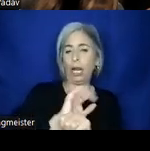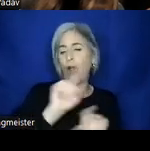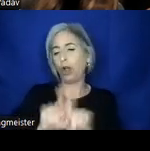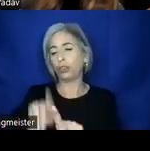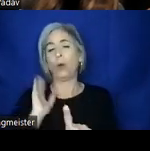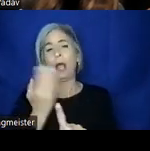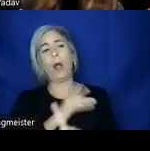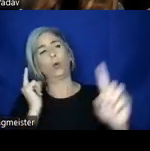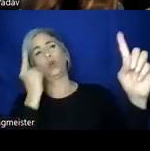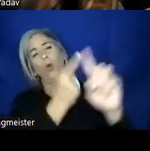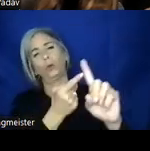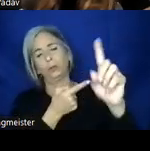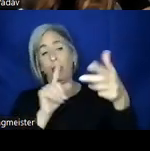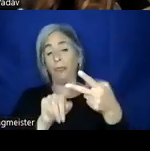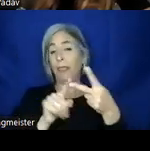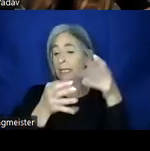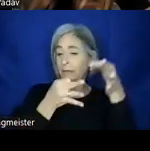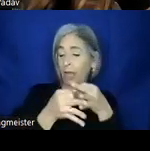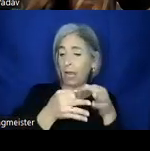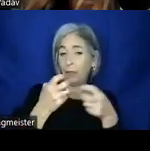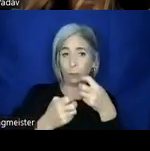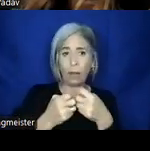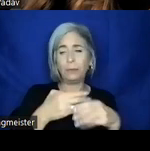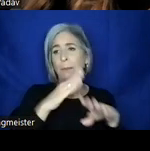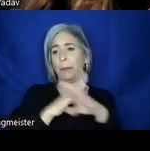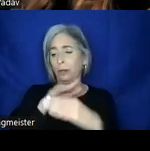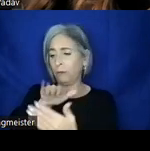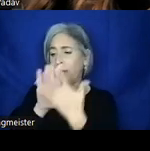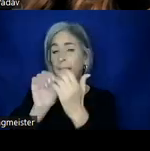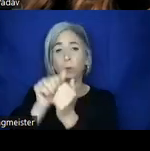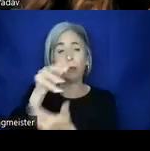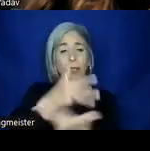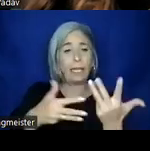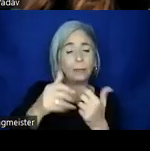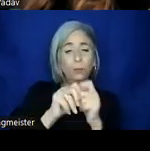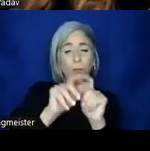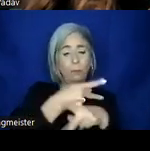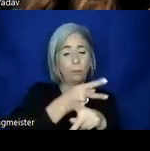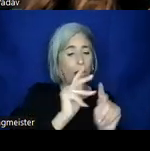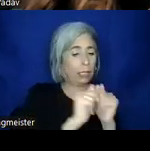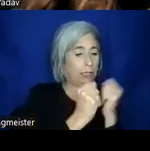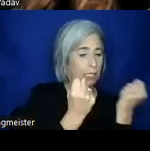defining the problem, the barriers we face with our engagements with product teams, followed by